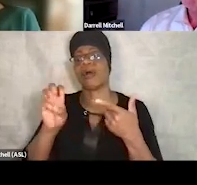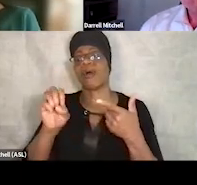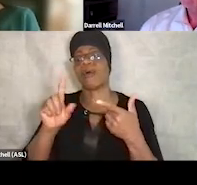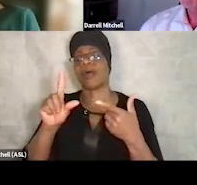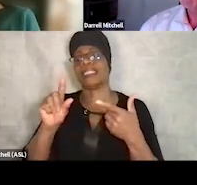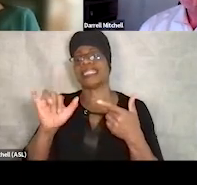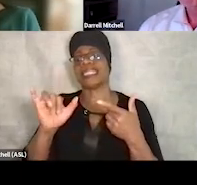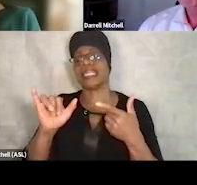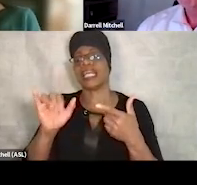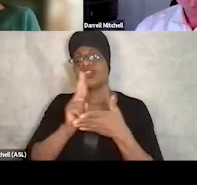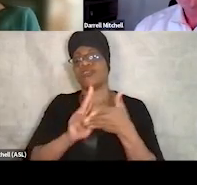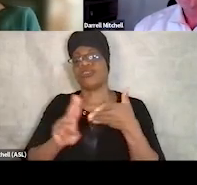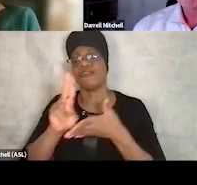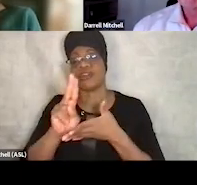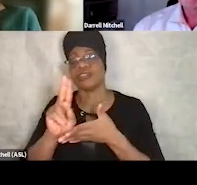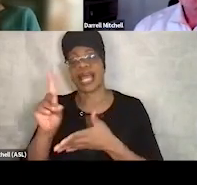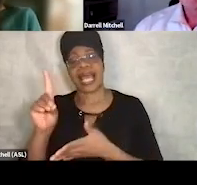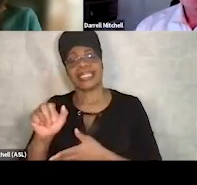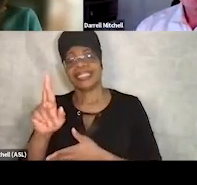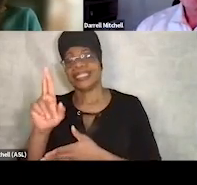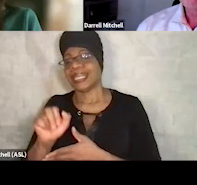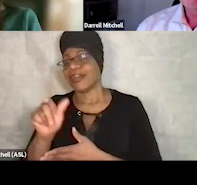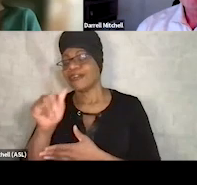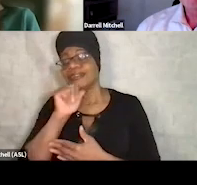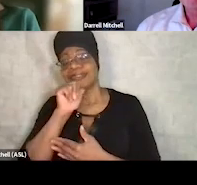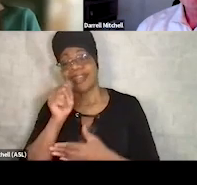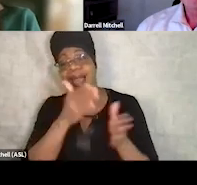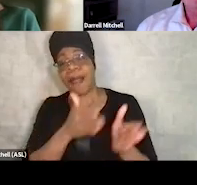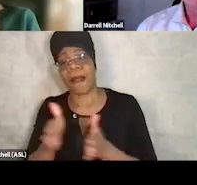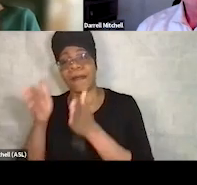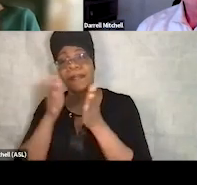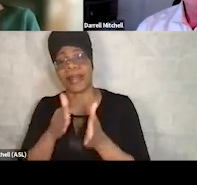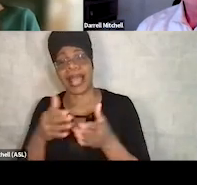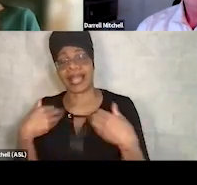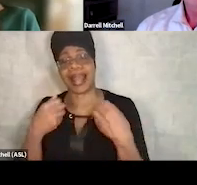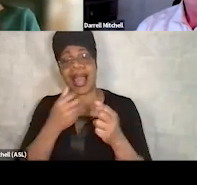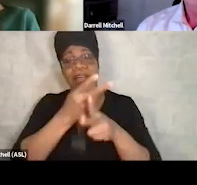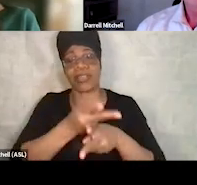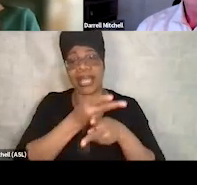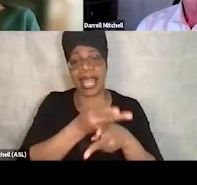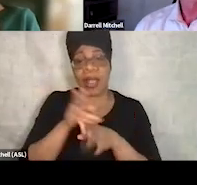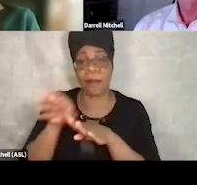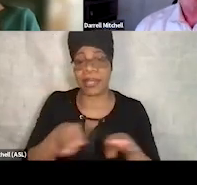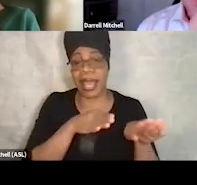Darrell did not plan a career in healthcare, behavioral health, or addiction treatment. Fortunately, with the help of others,